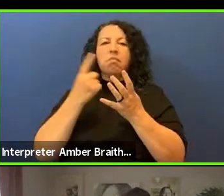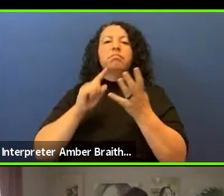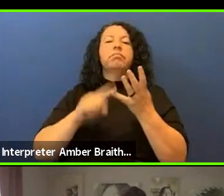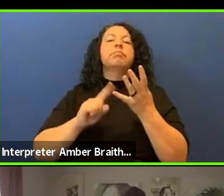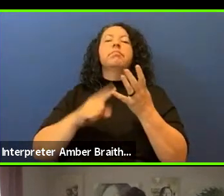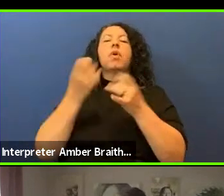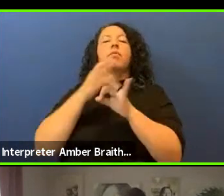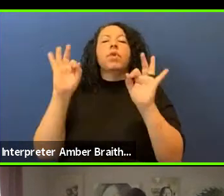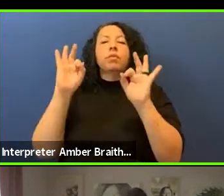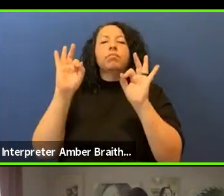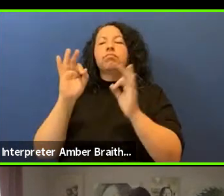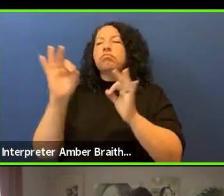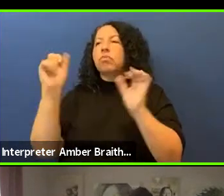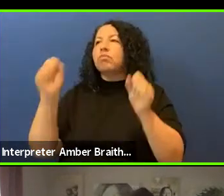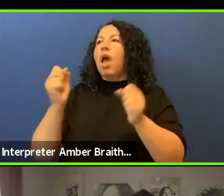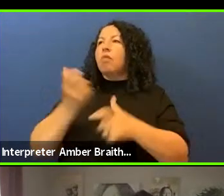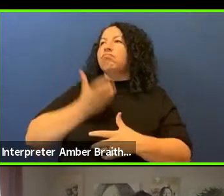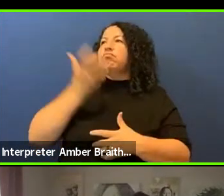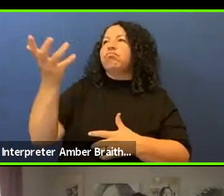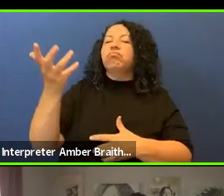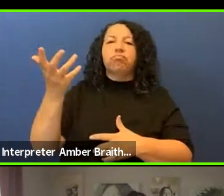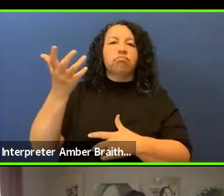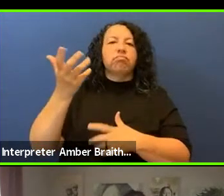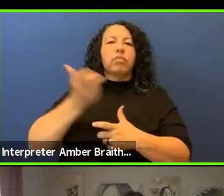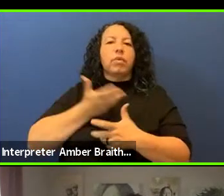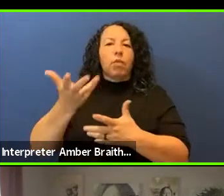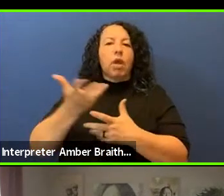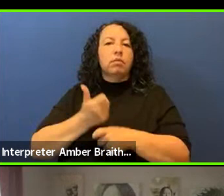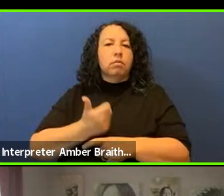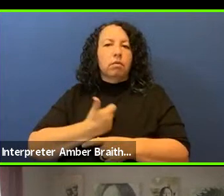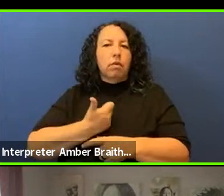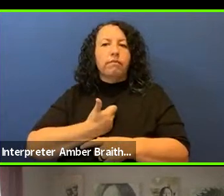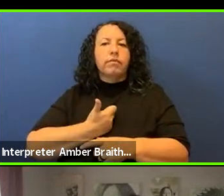This is a moment both in our institution and in our country where those themes